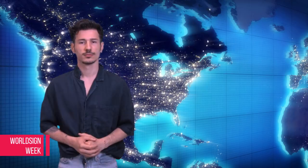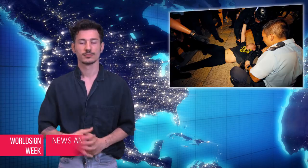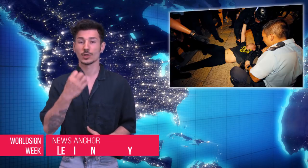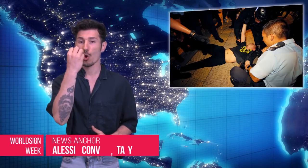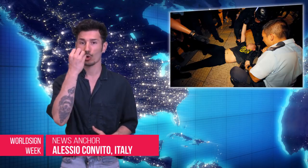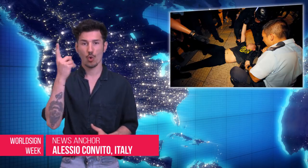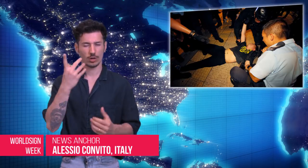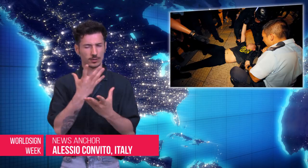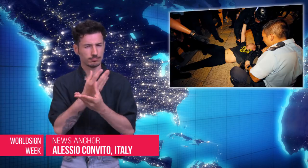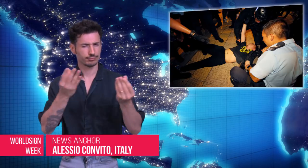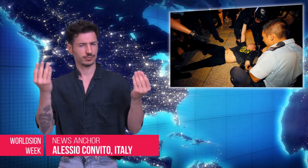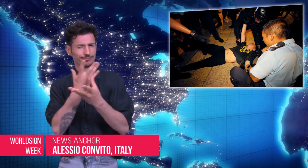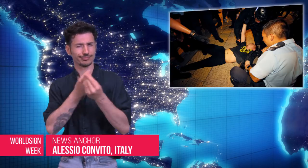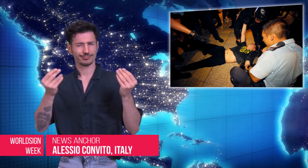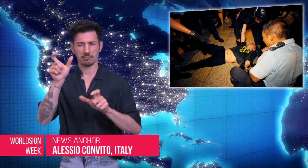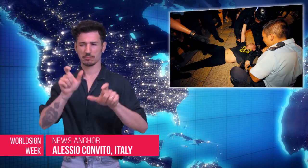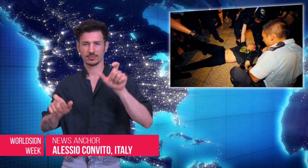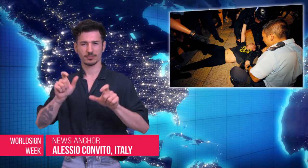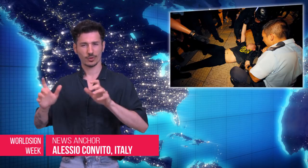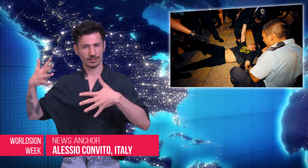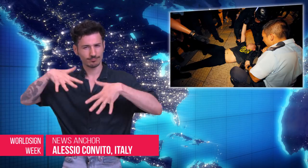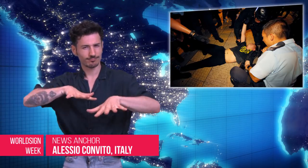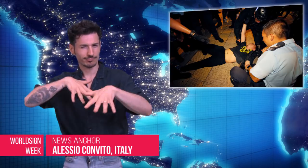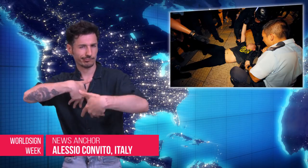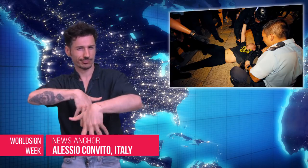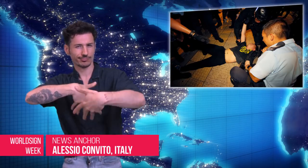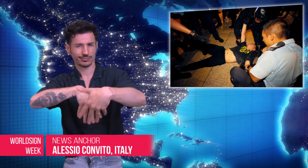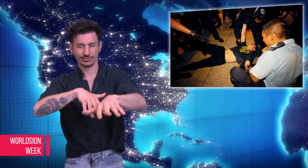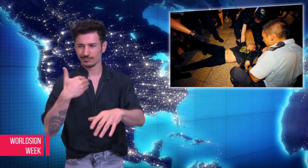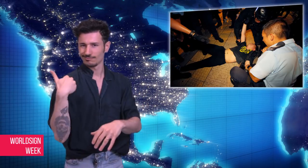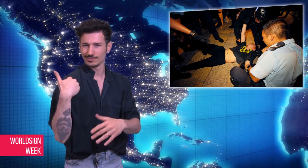Alessio: Hundreds of thousands of Hong Kong